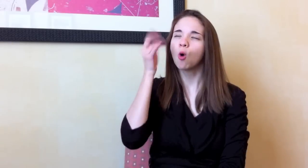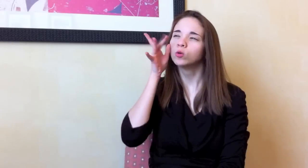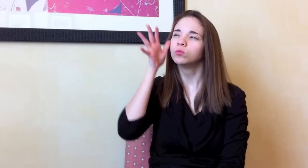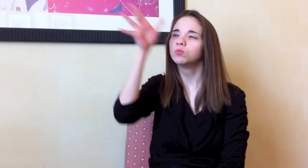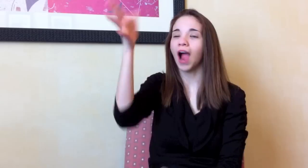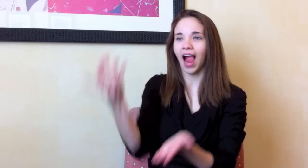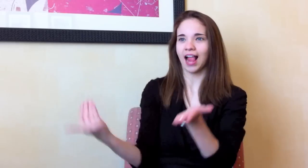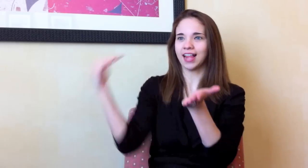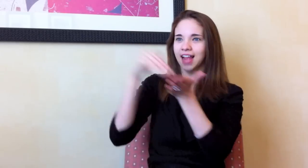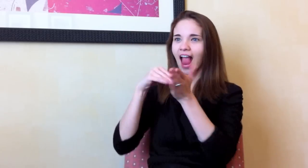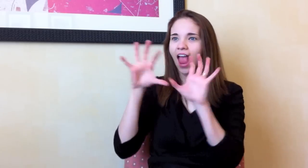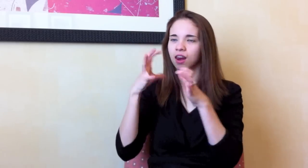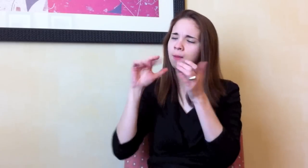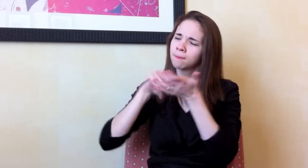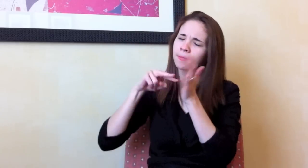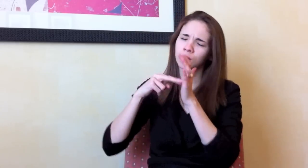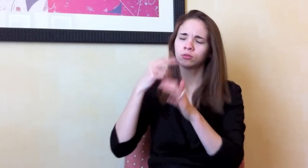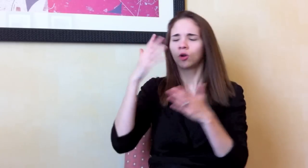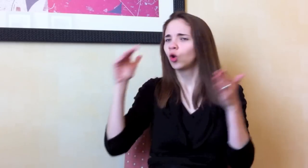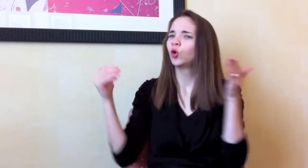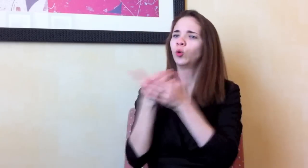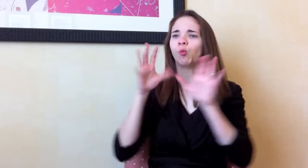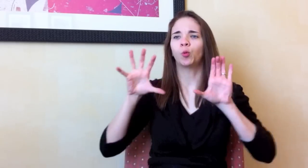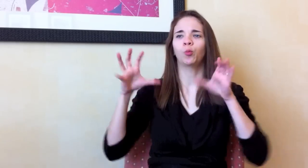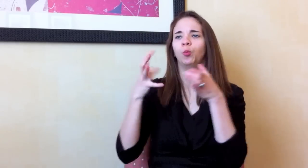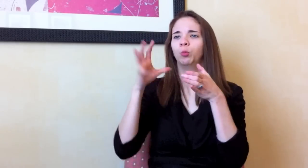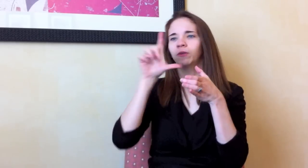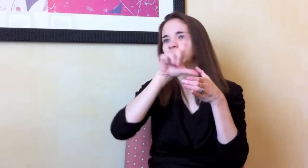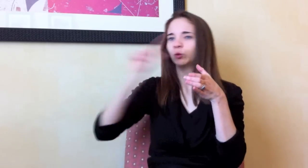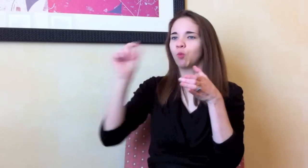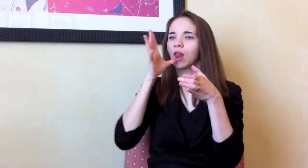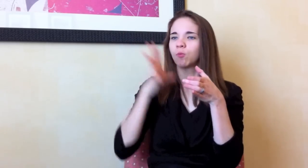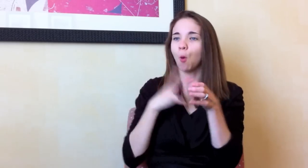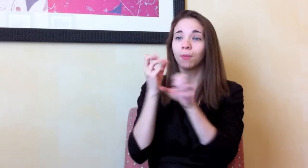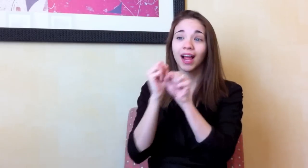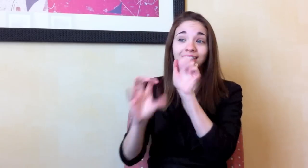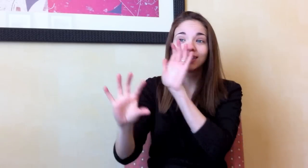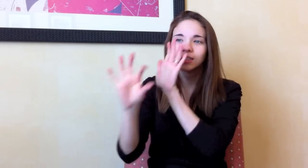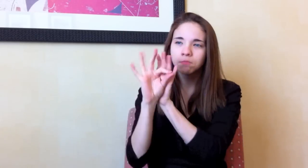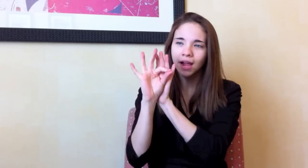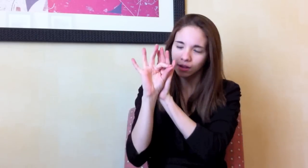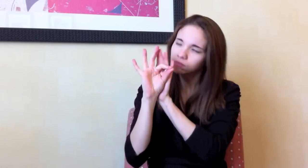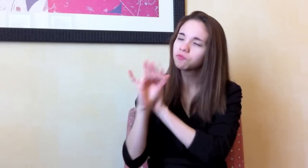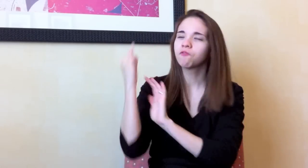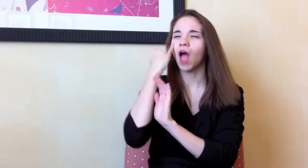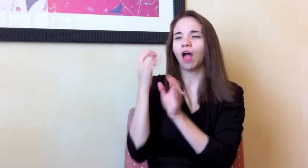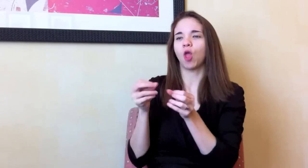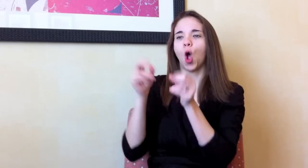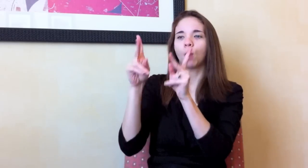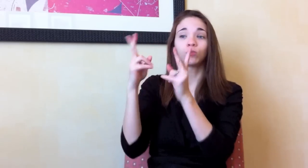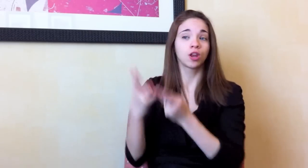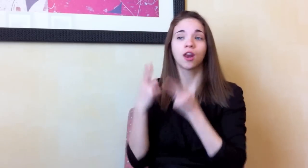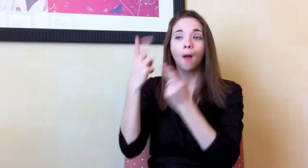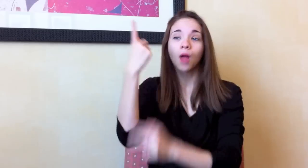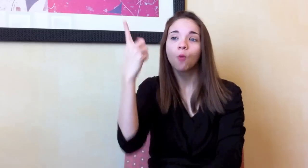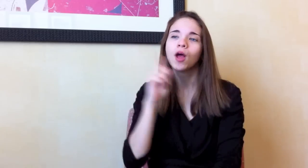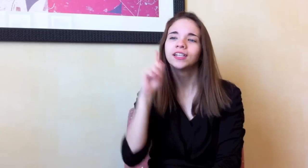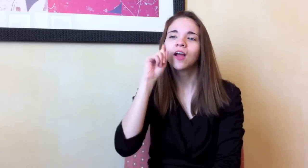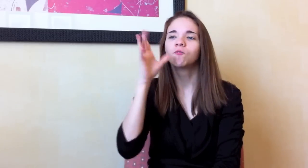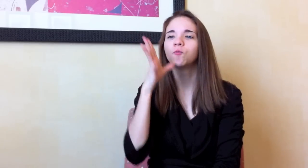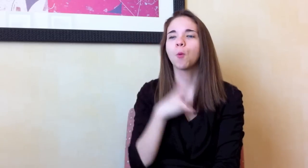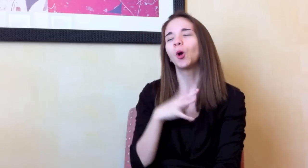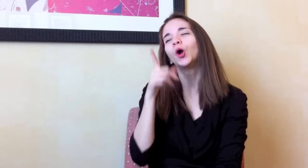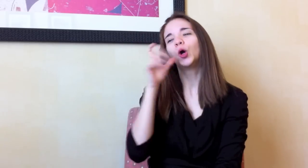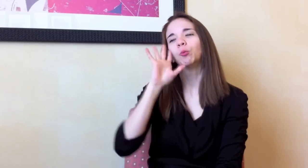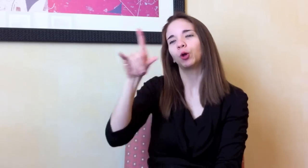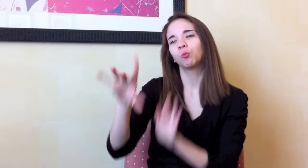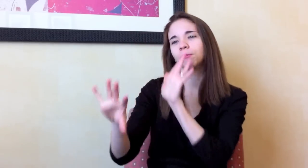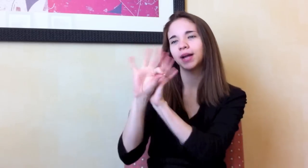Supposed we do The Pearls again meaning a new group of twenty women gets picked, who would you nominate?